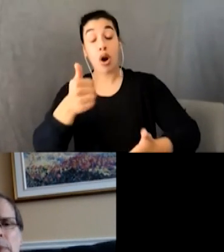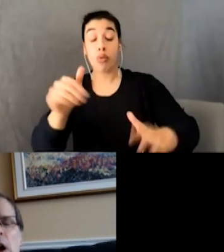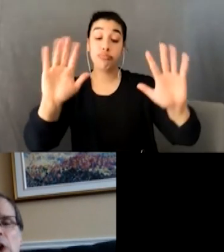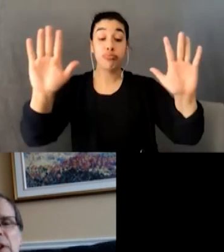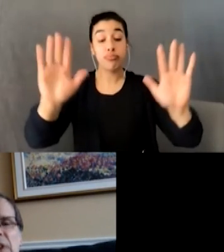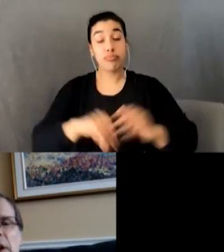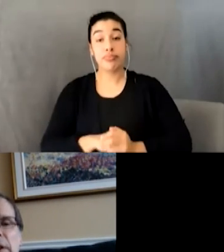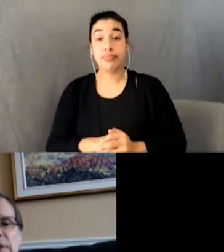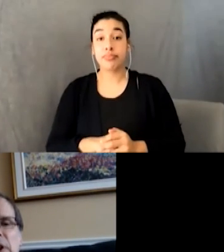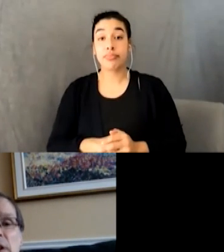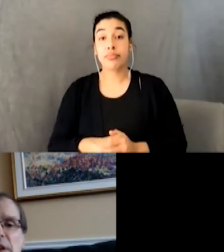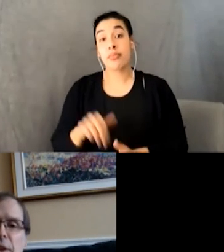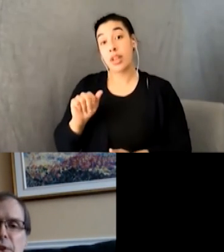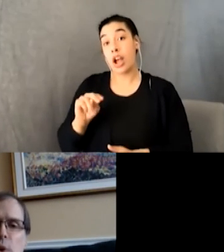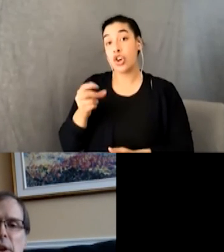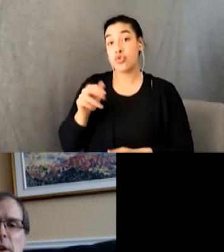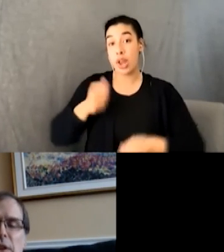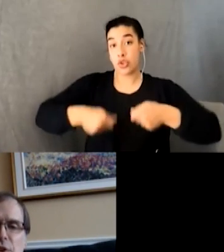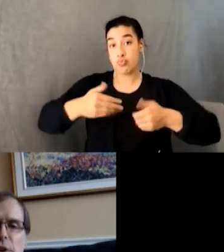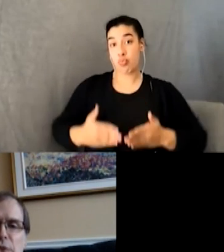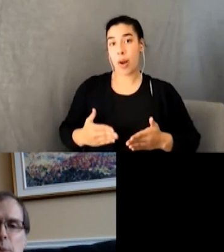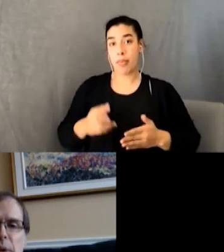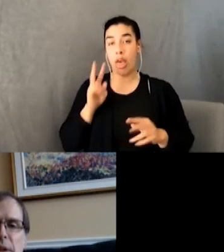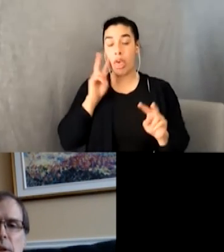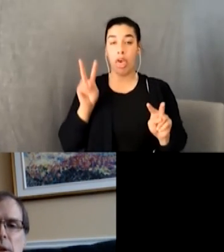André stared at us, lit another joint, and started a drum beat.